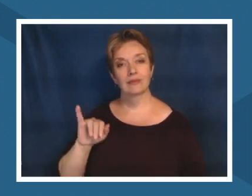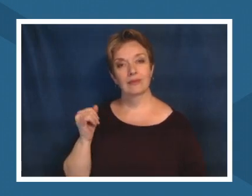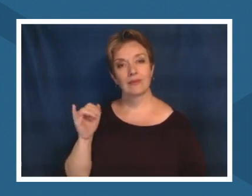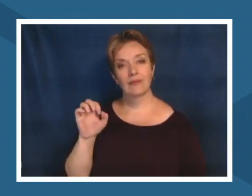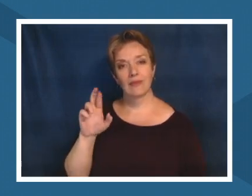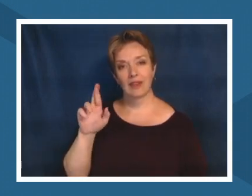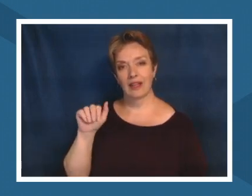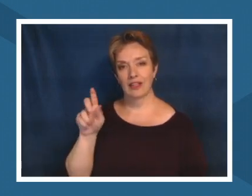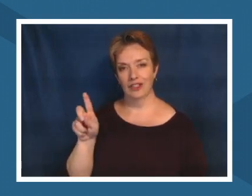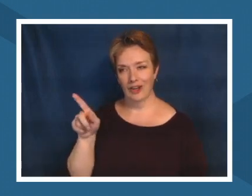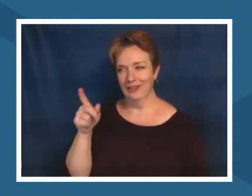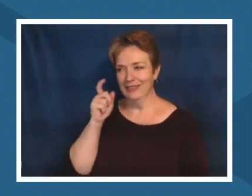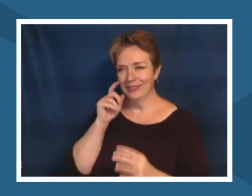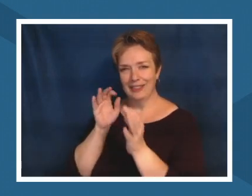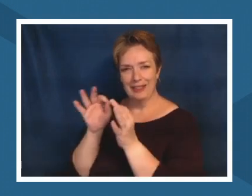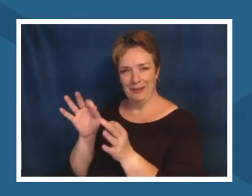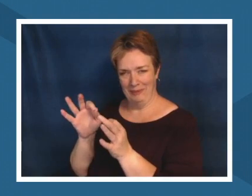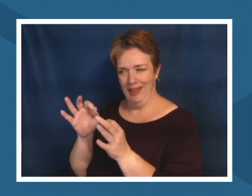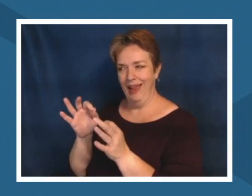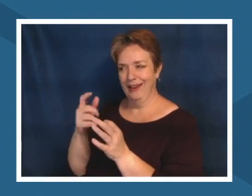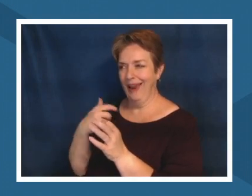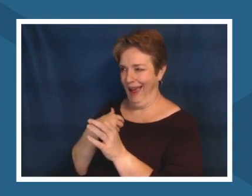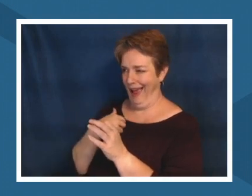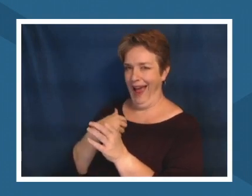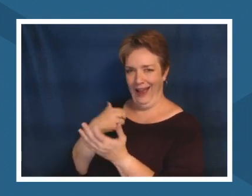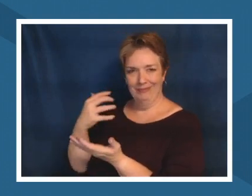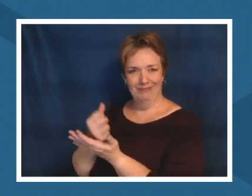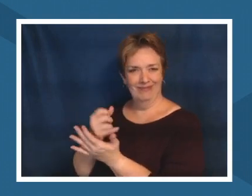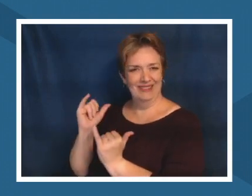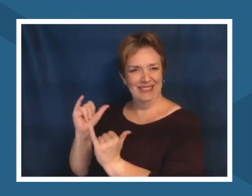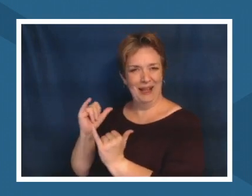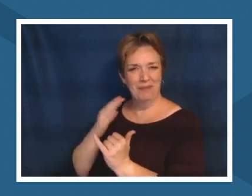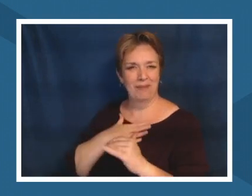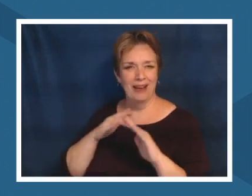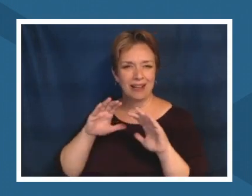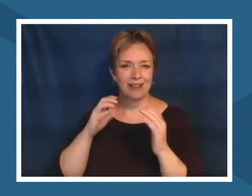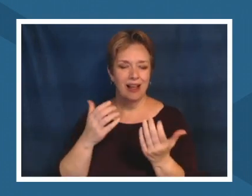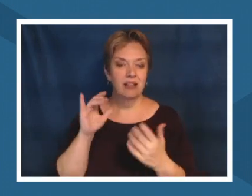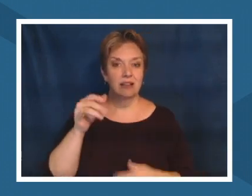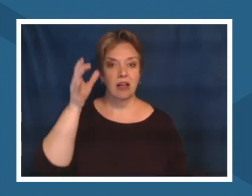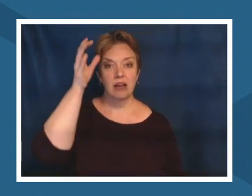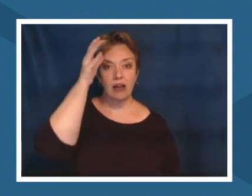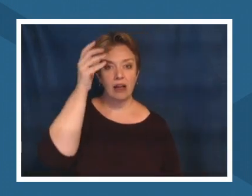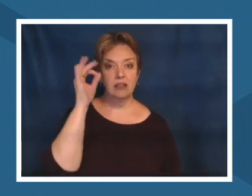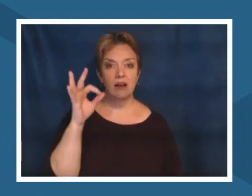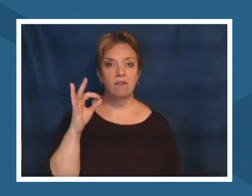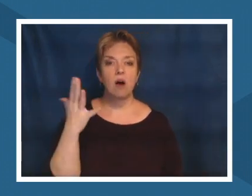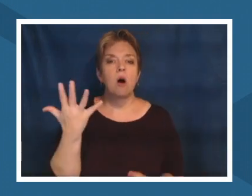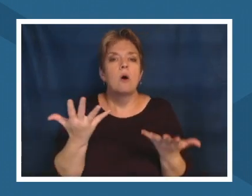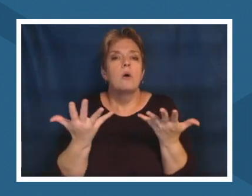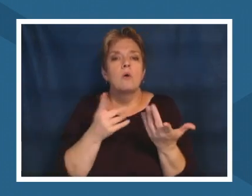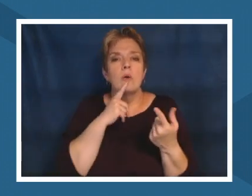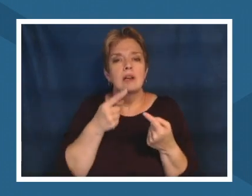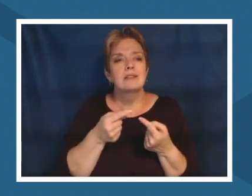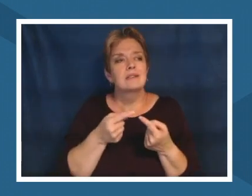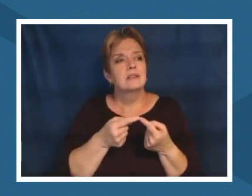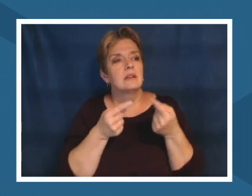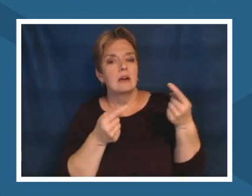quite often is bring back this idea of what is the counter story and what is